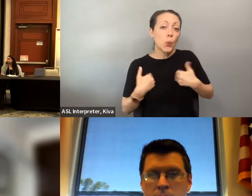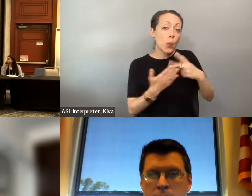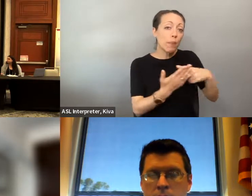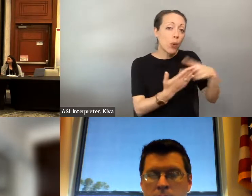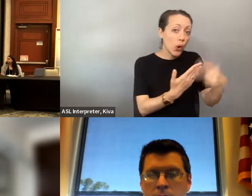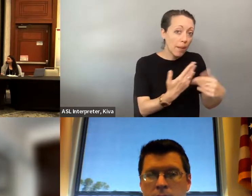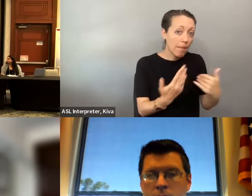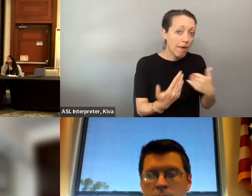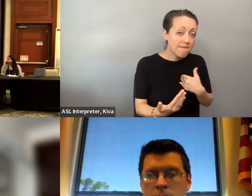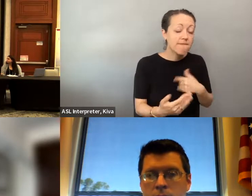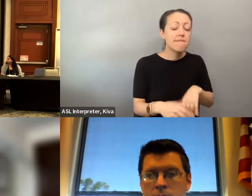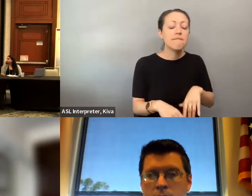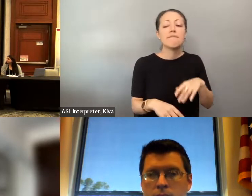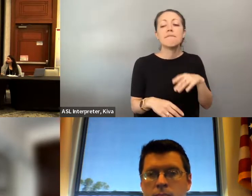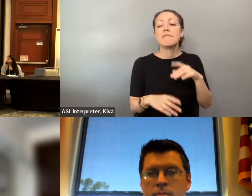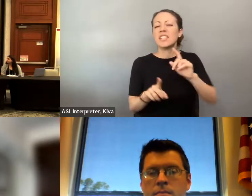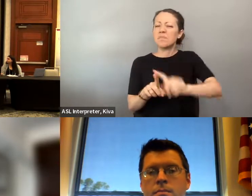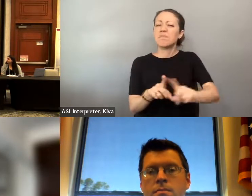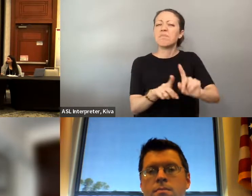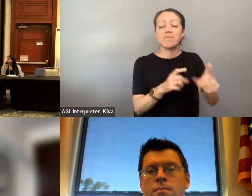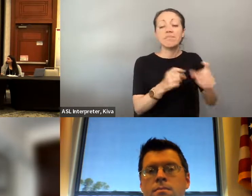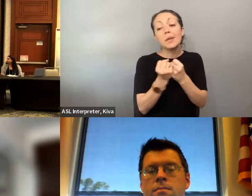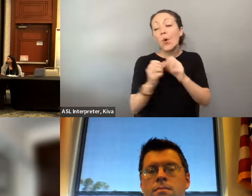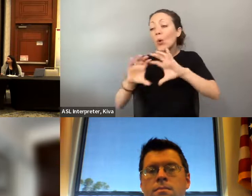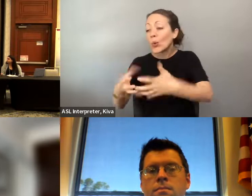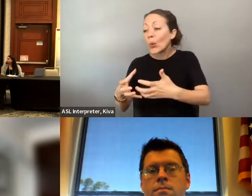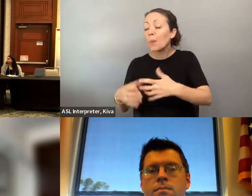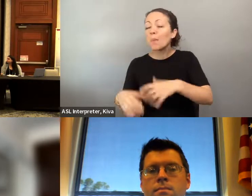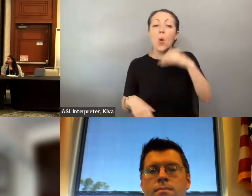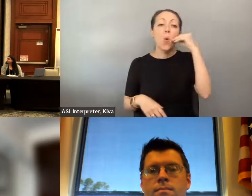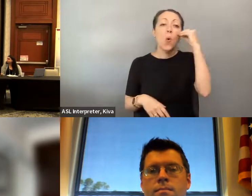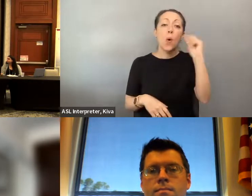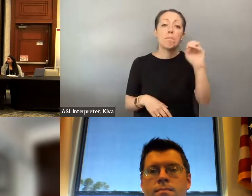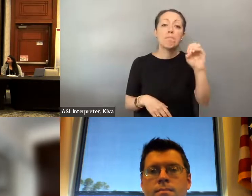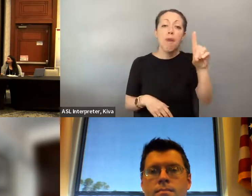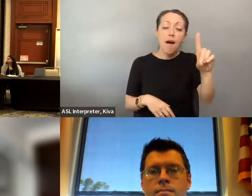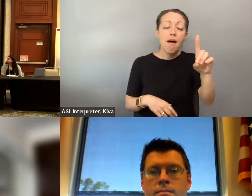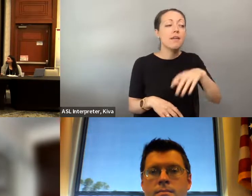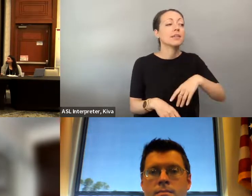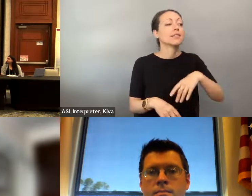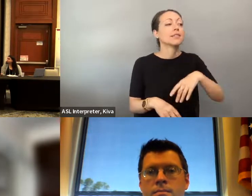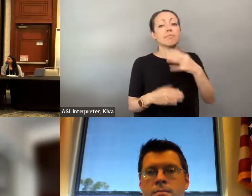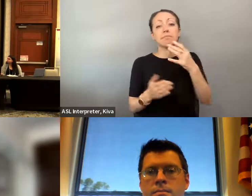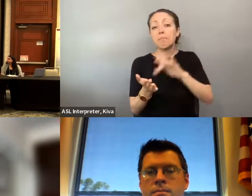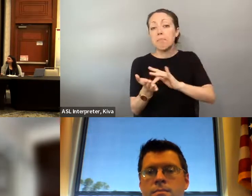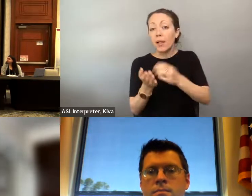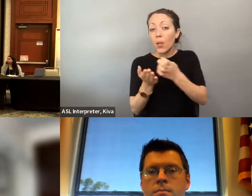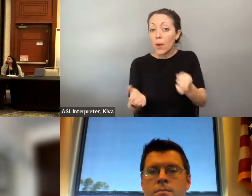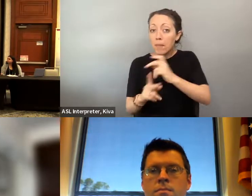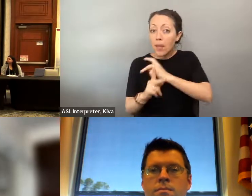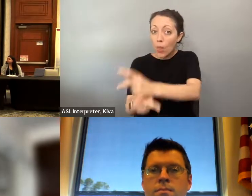there will also be some other programs provided, such as youth transition, which is recommended, and we'll be